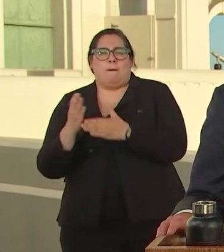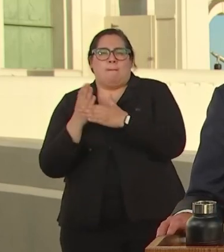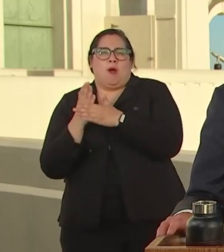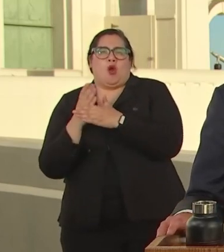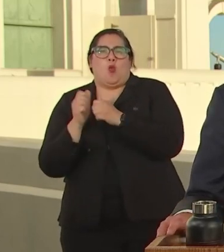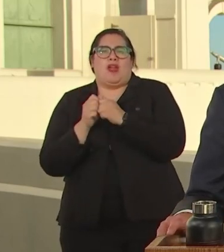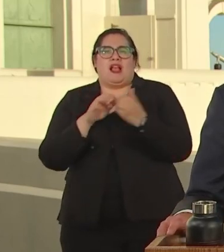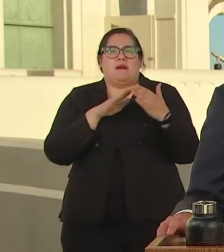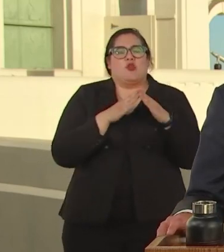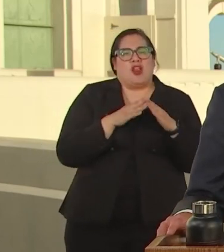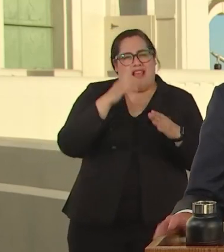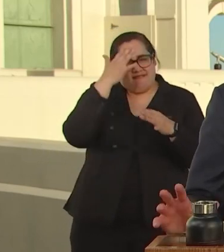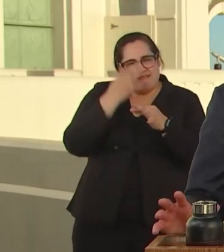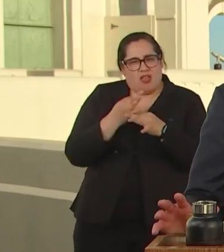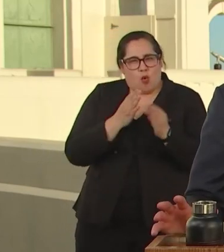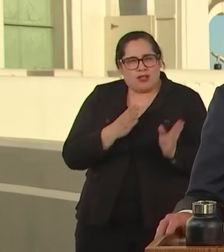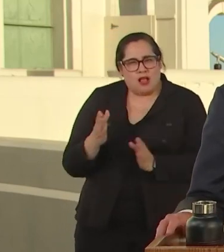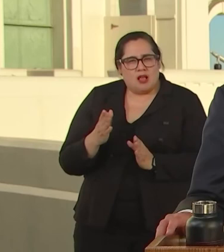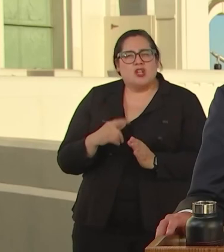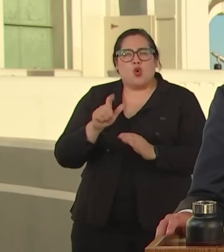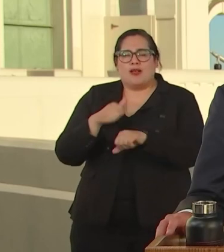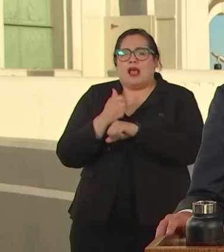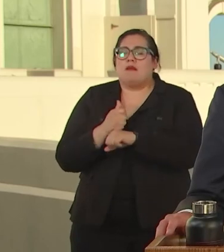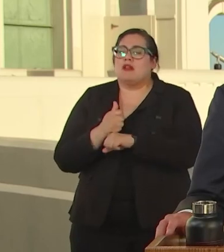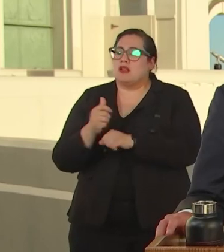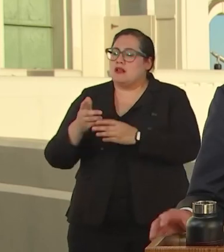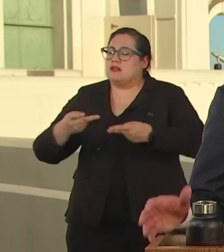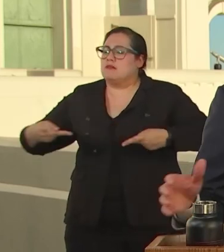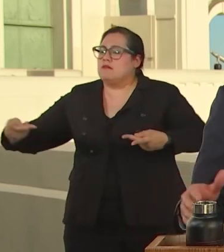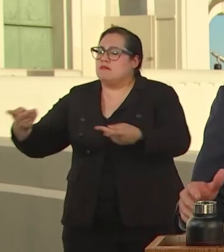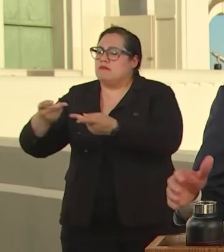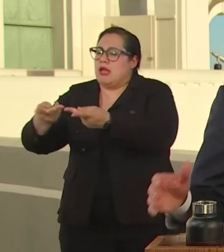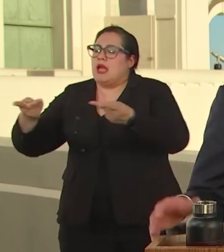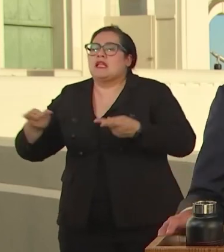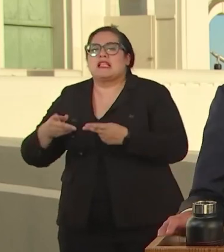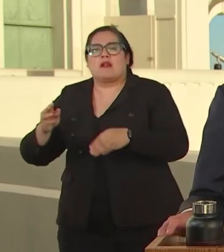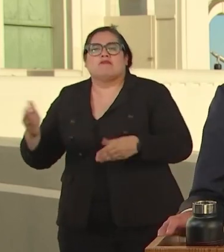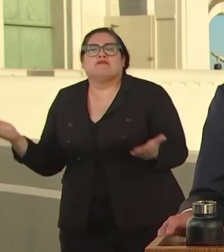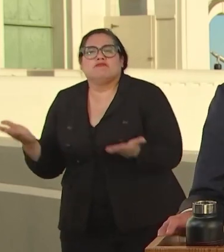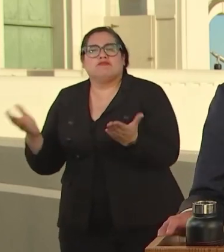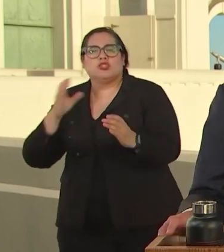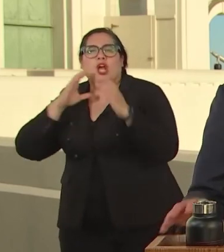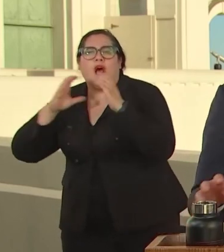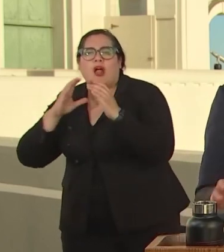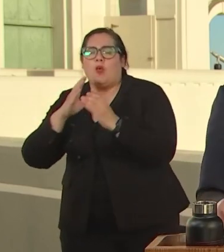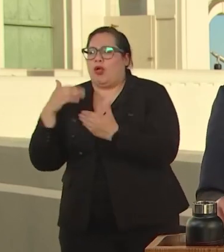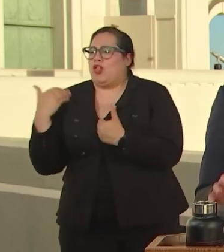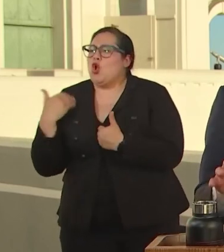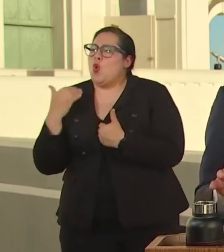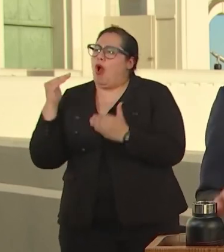FAITH ORGANIZATION TO SEE ESTABLISH DIALOGUE AMONG YOUTH